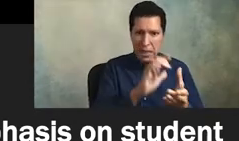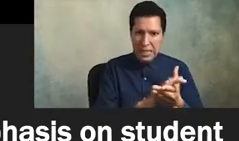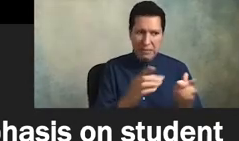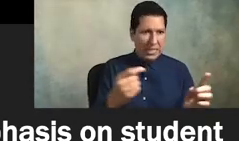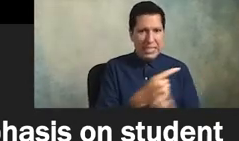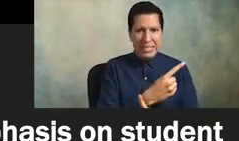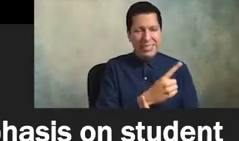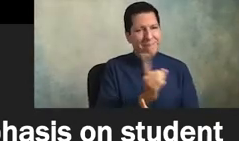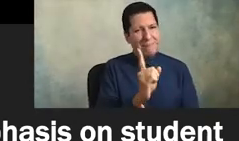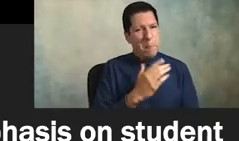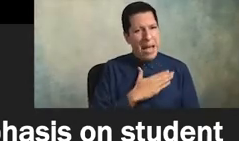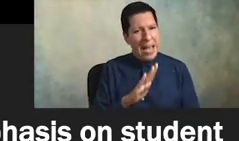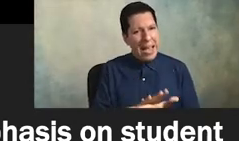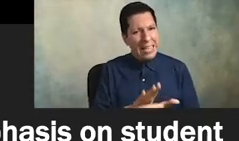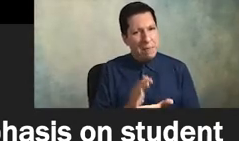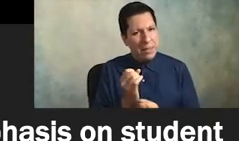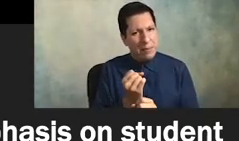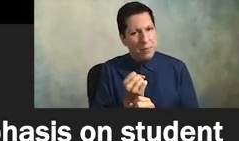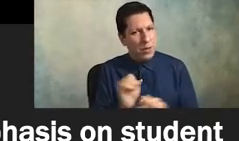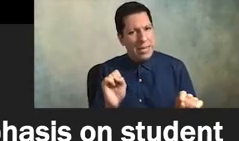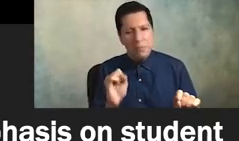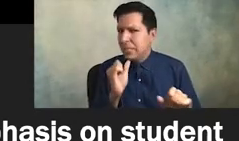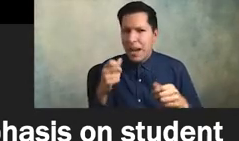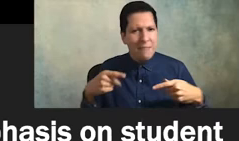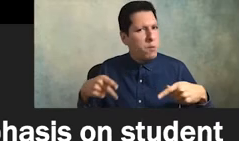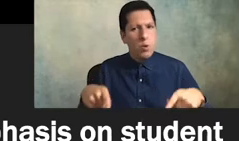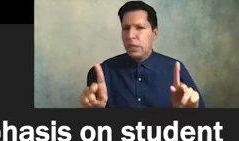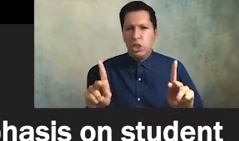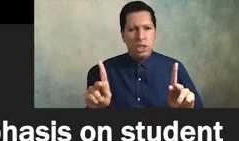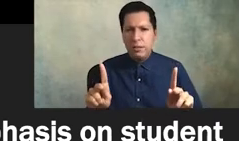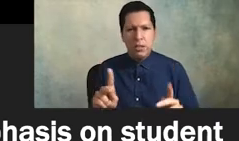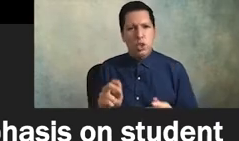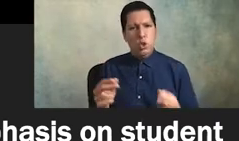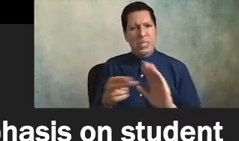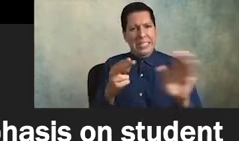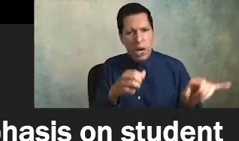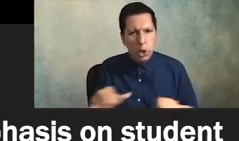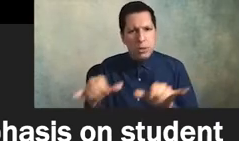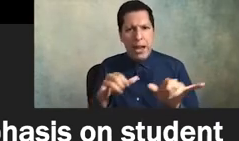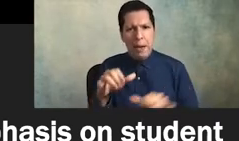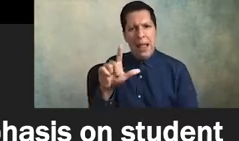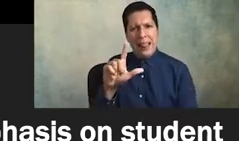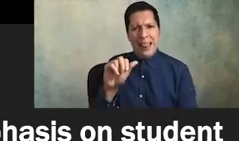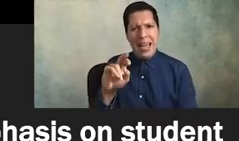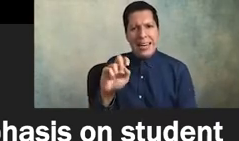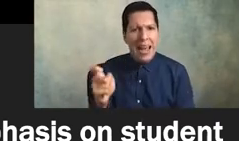me license to do that it doesn't give me license to stereotype latinx students it doesn't give me